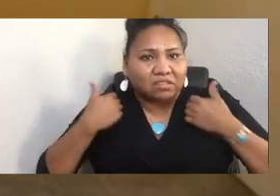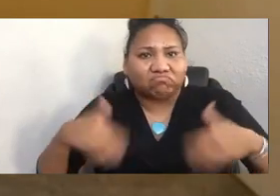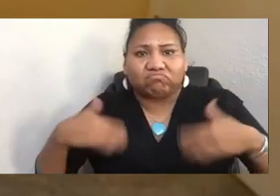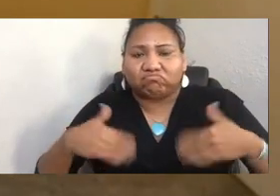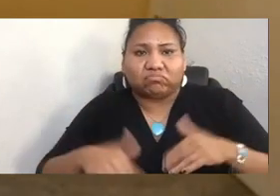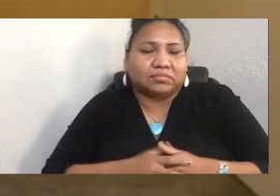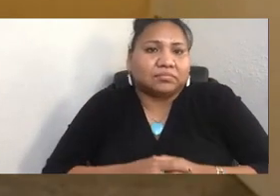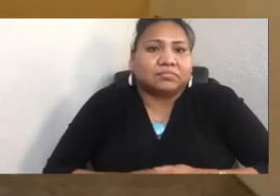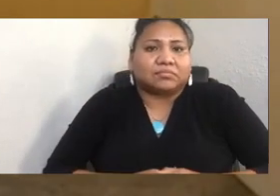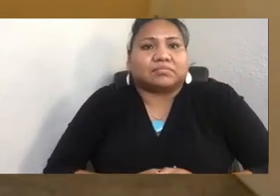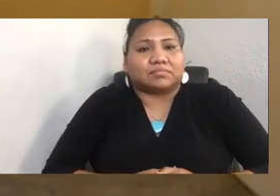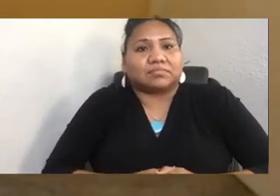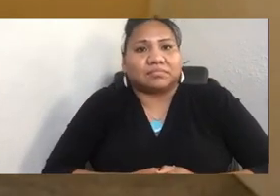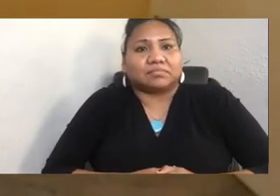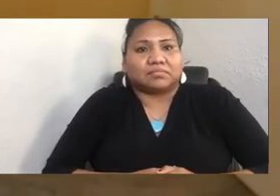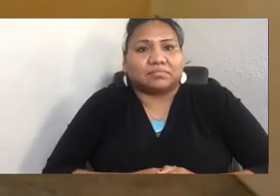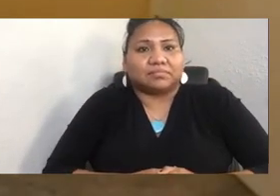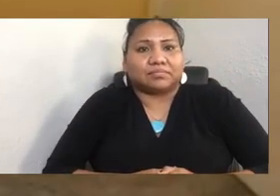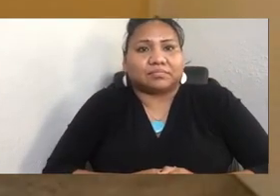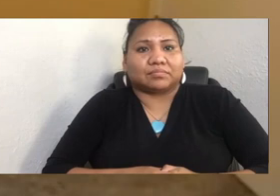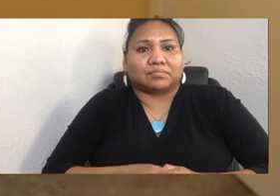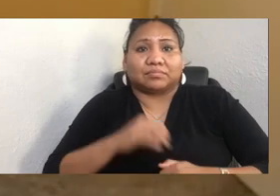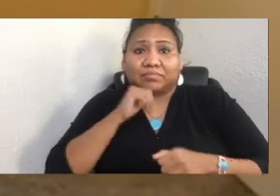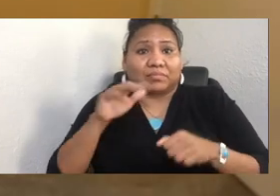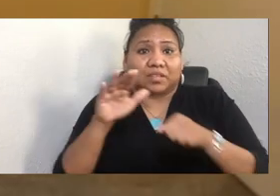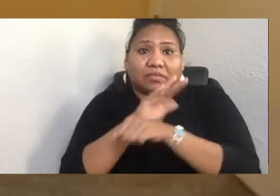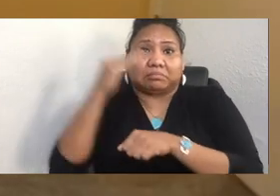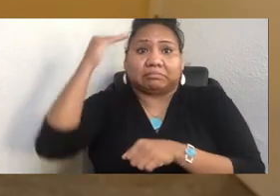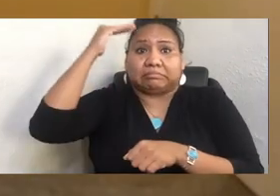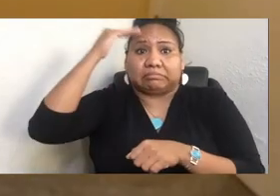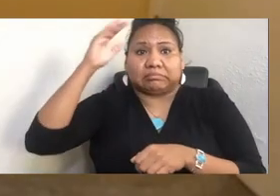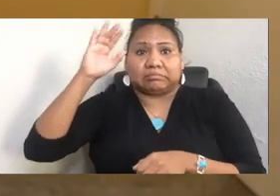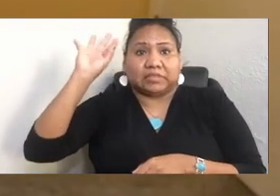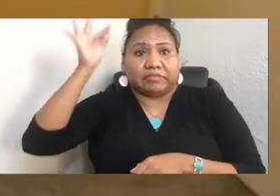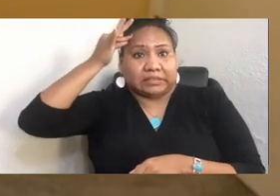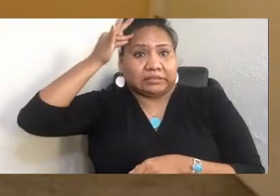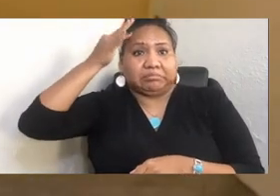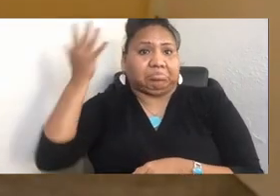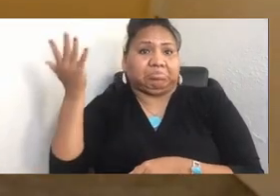right now to begin the restitution and healing